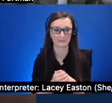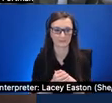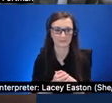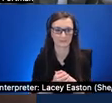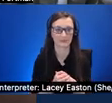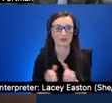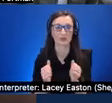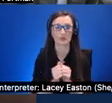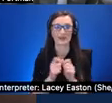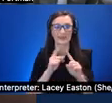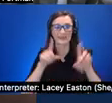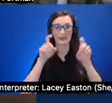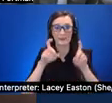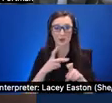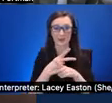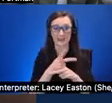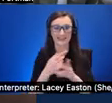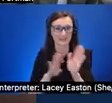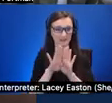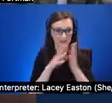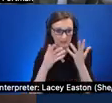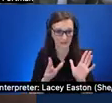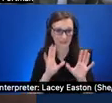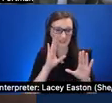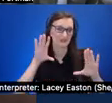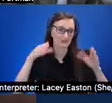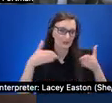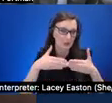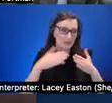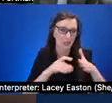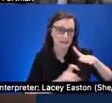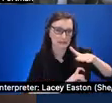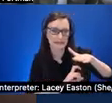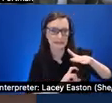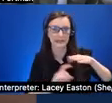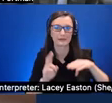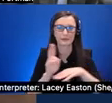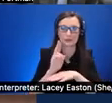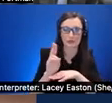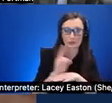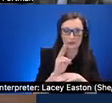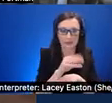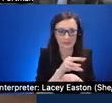that we developed which focus on scanning as well as using a kind of camera-based aiming as well as